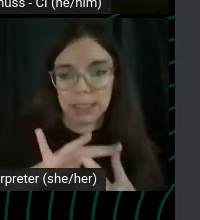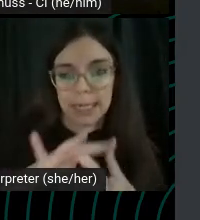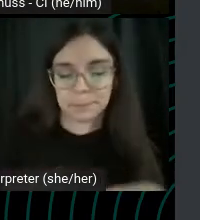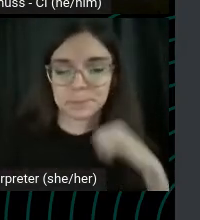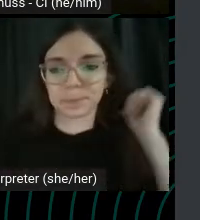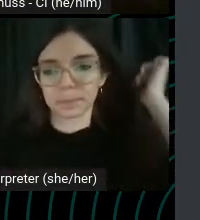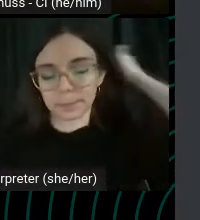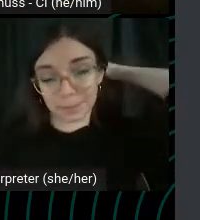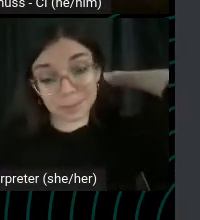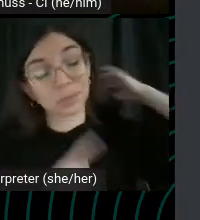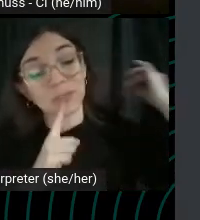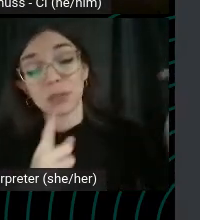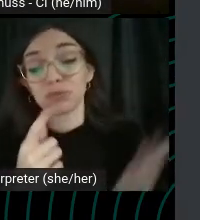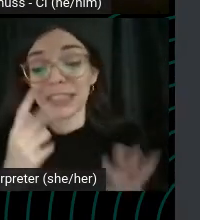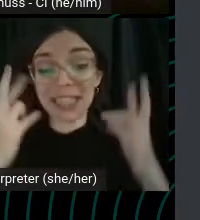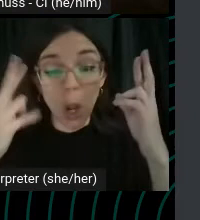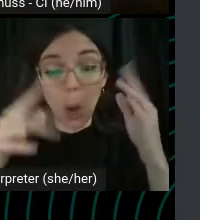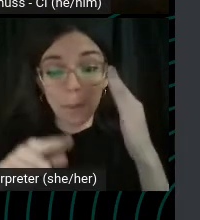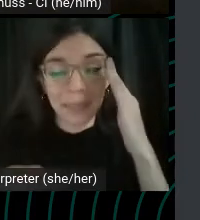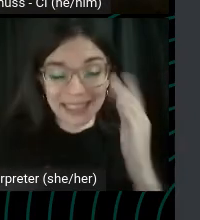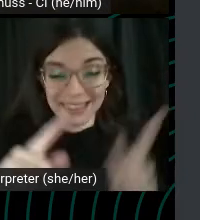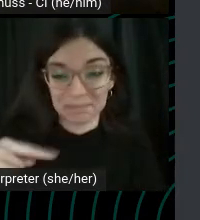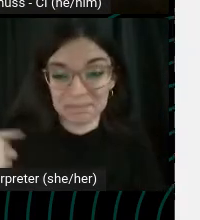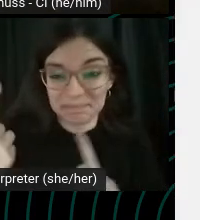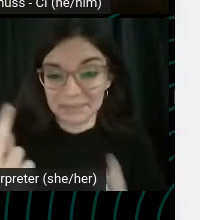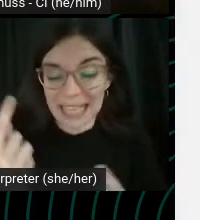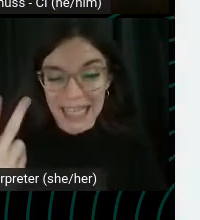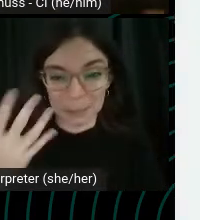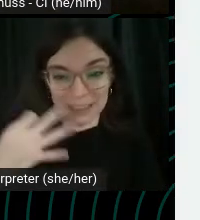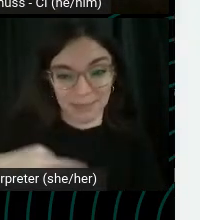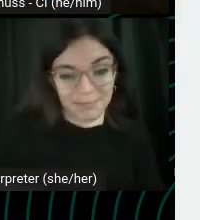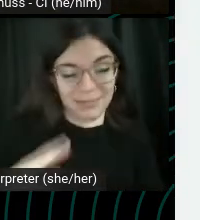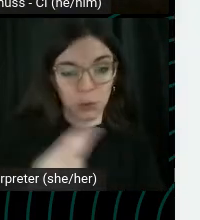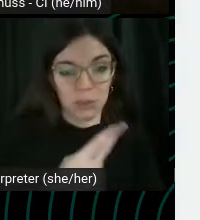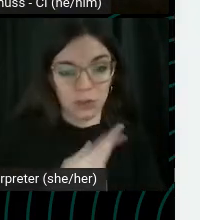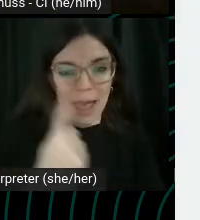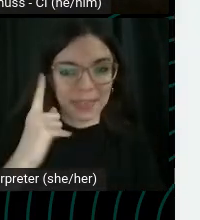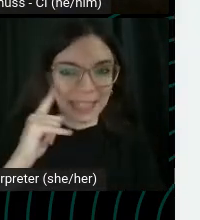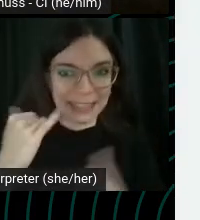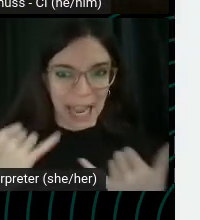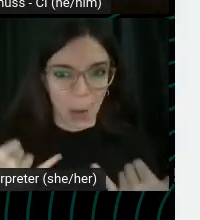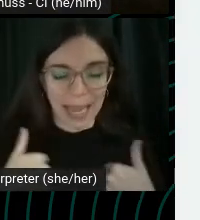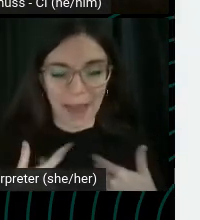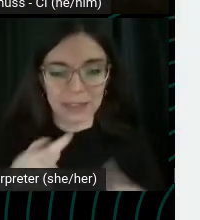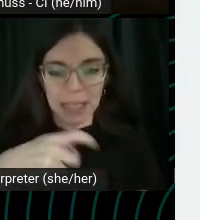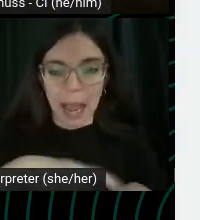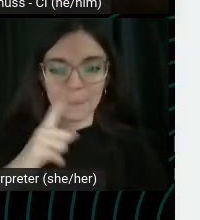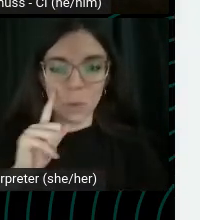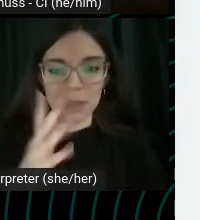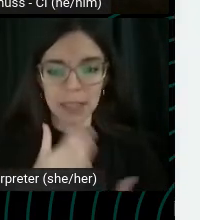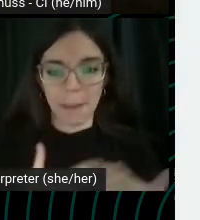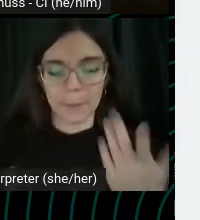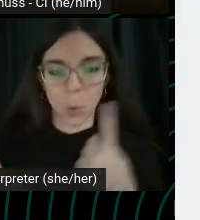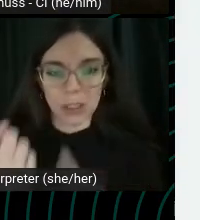I really hope it's been useful and you know, I think we have time for some questions. So yeah.